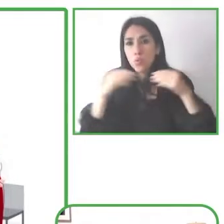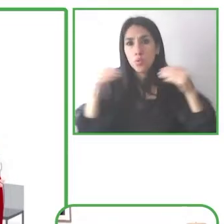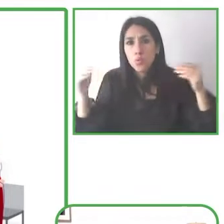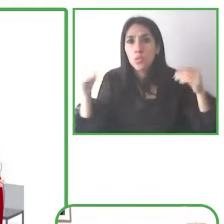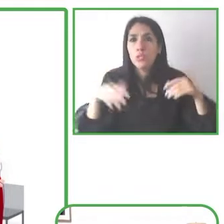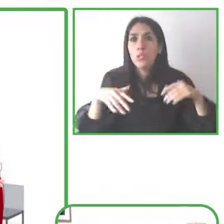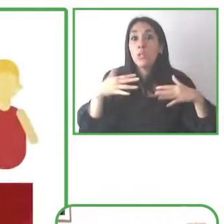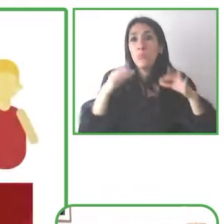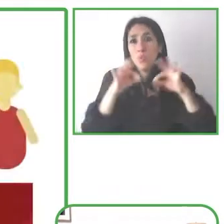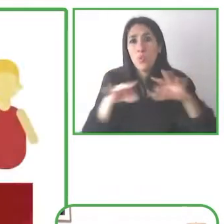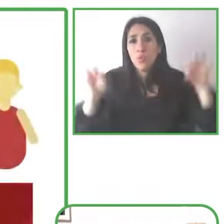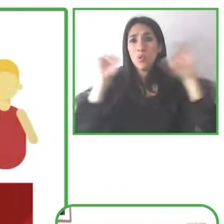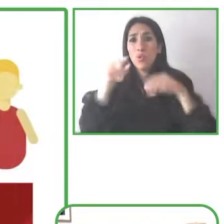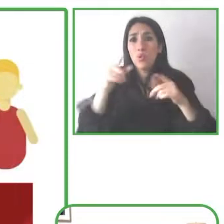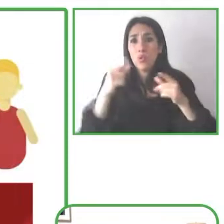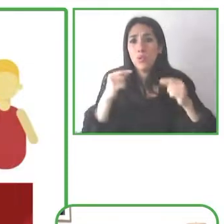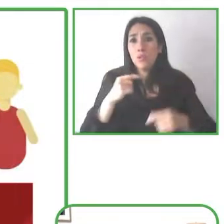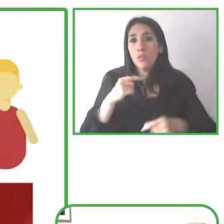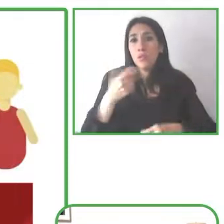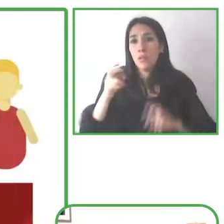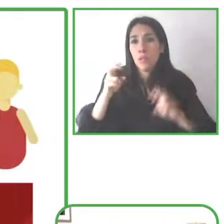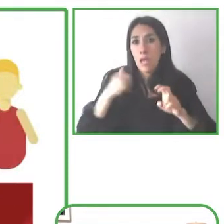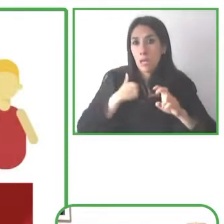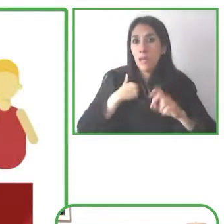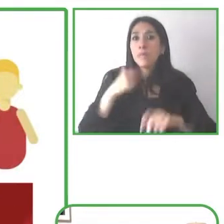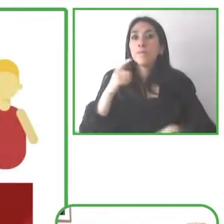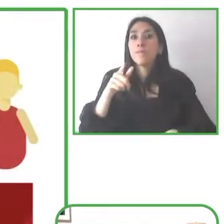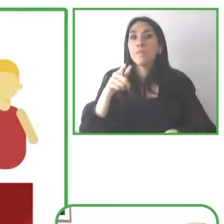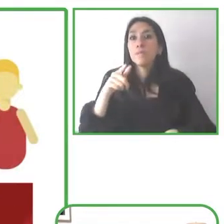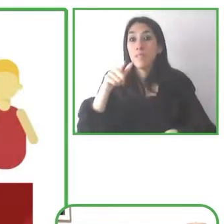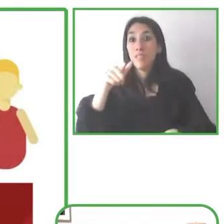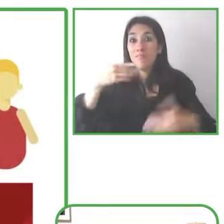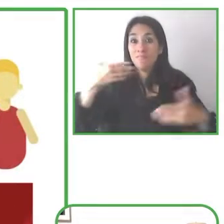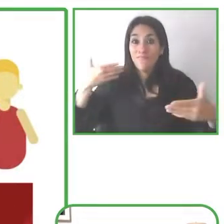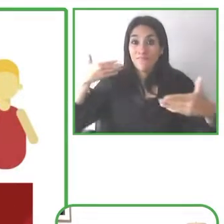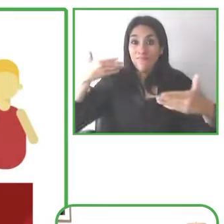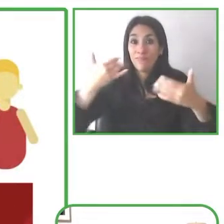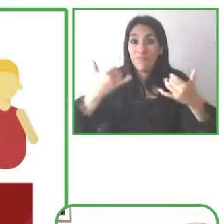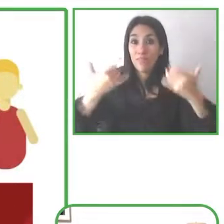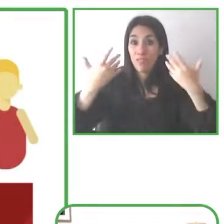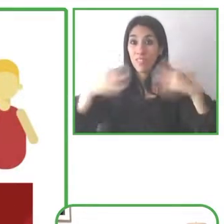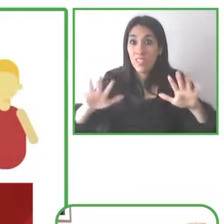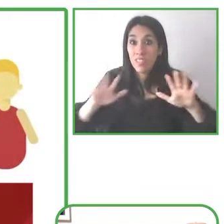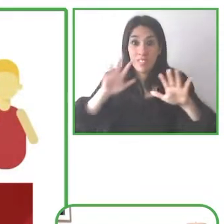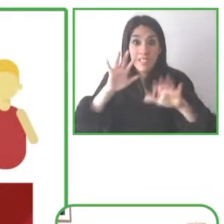different innovations that have been made and we also strongly believe when it comes